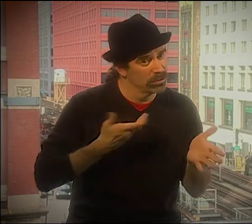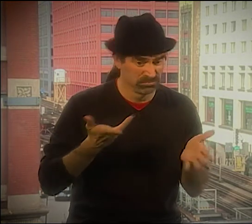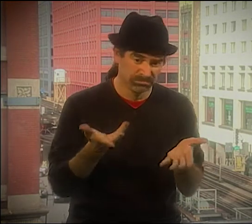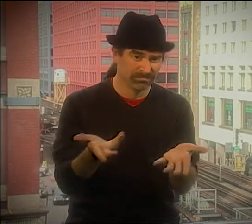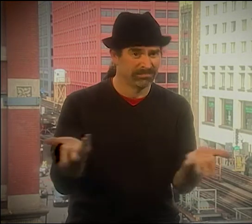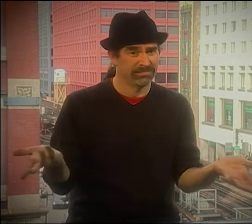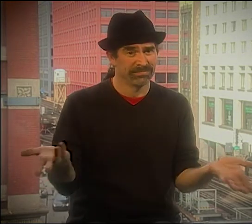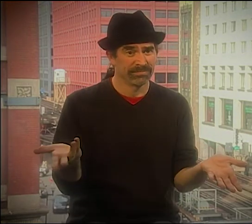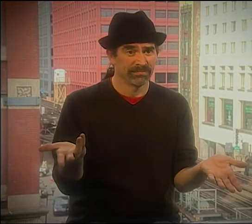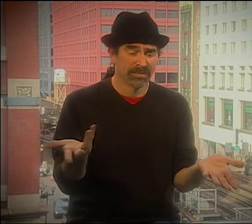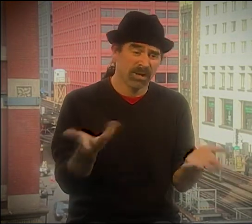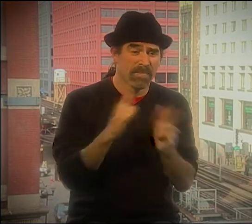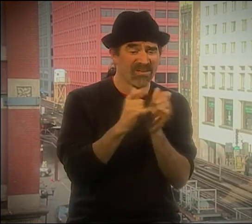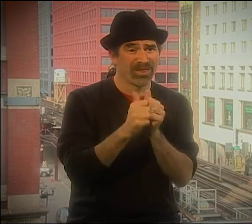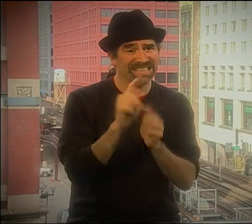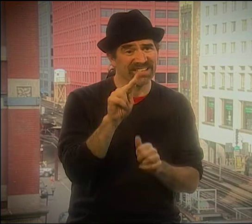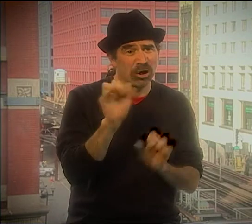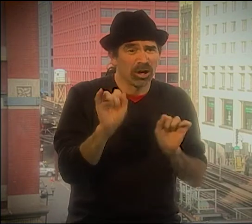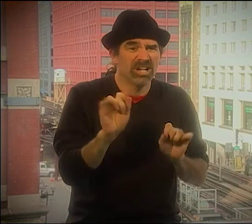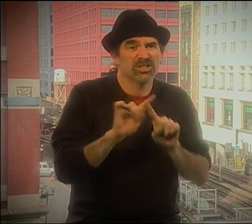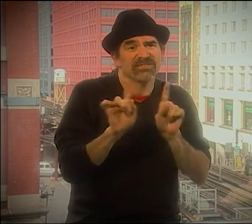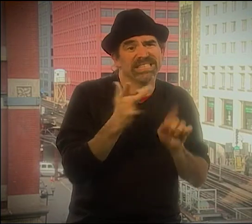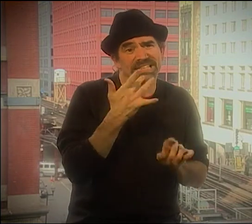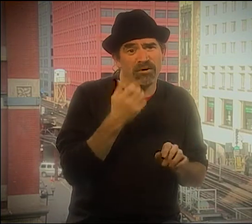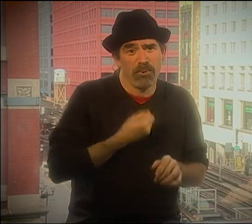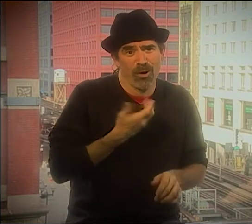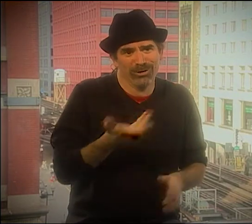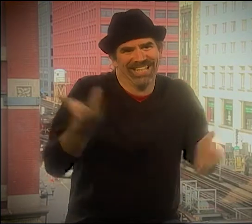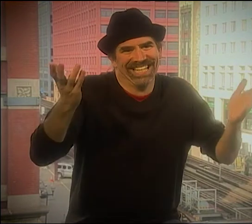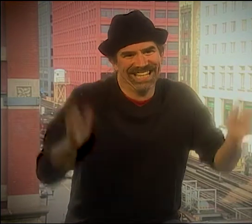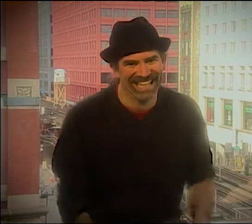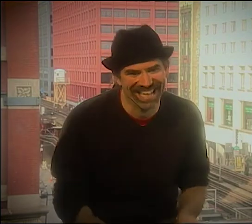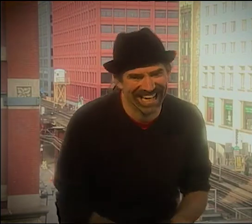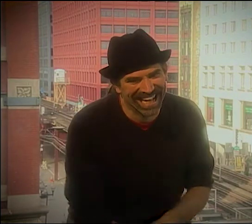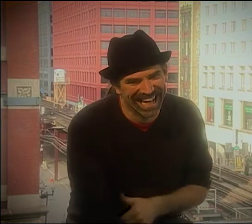AND I THOUGHT, "OK, IS THAT POETRY?